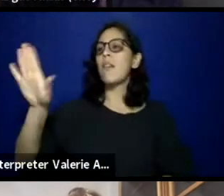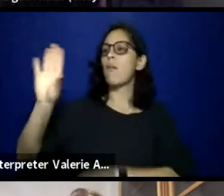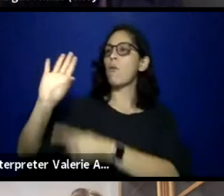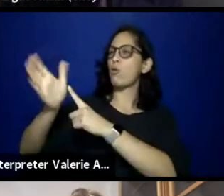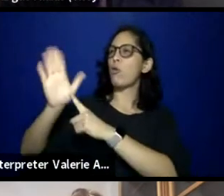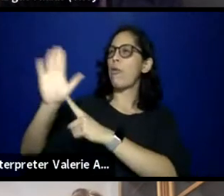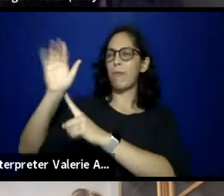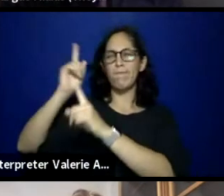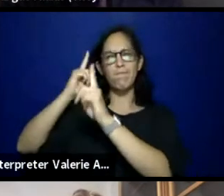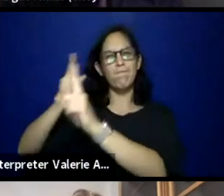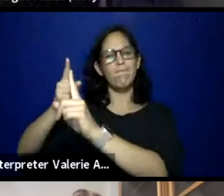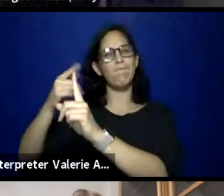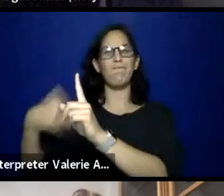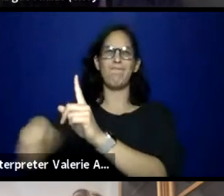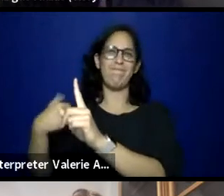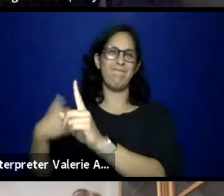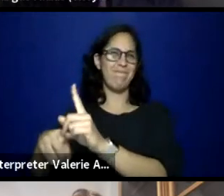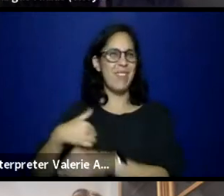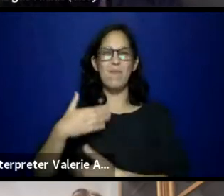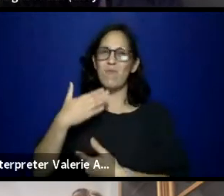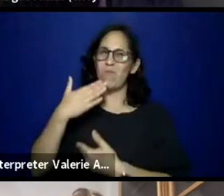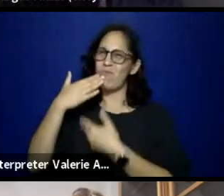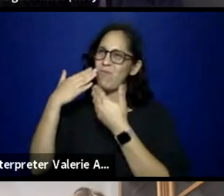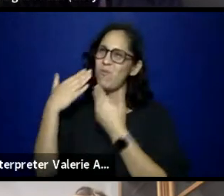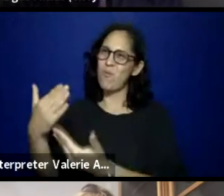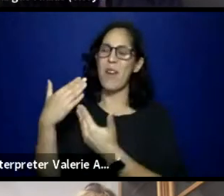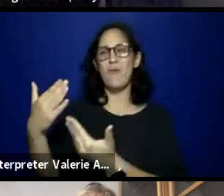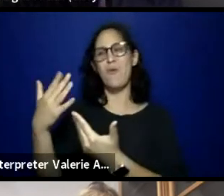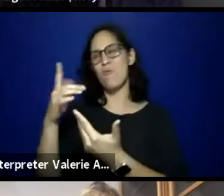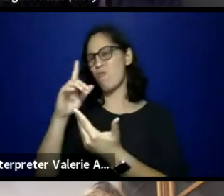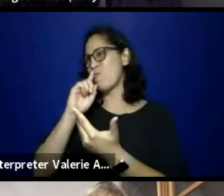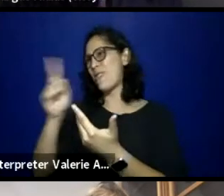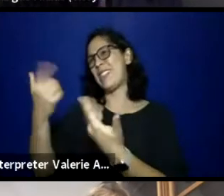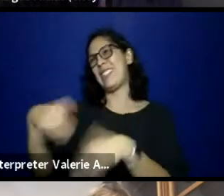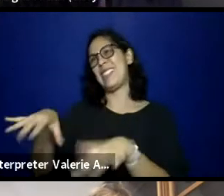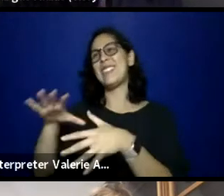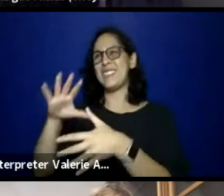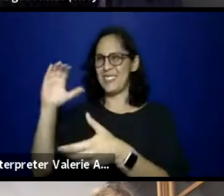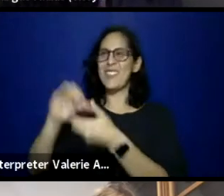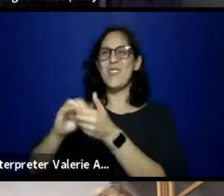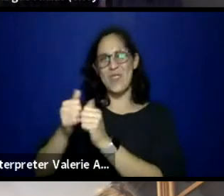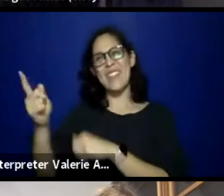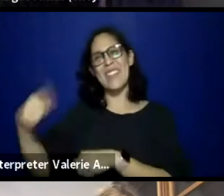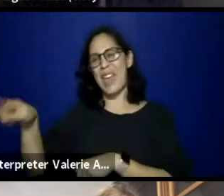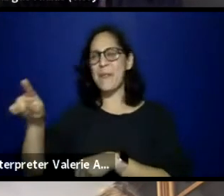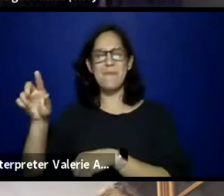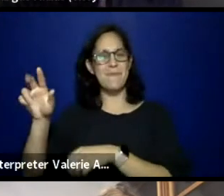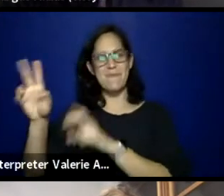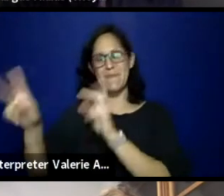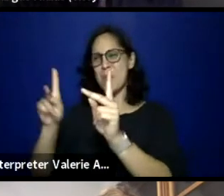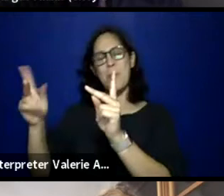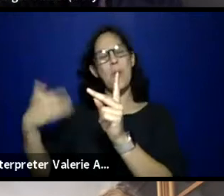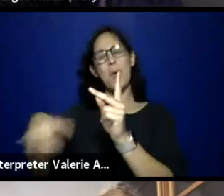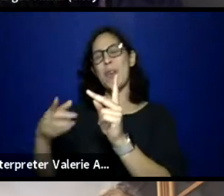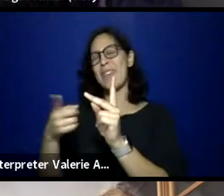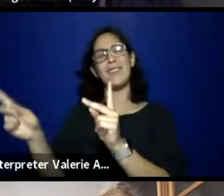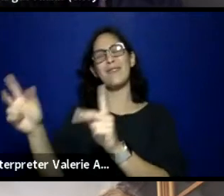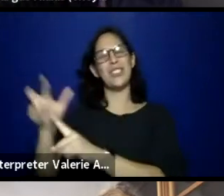and I'm just so grateful to know and collaborate with these folks. They're all so wonderful. Absolutely, I feel the same way,